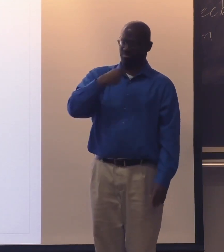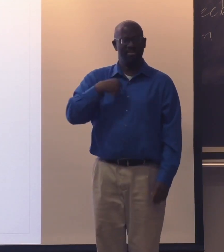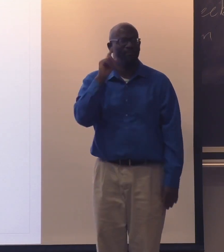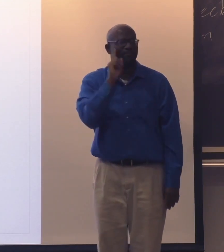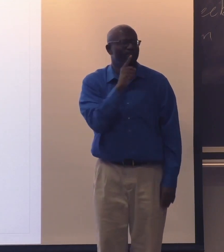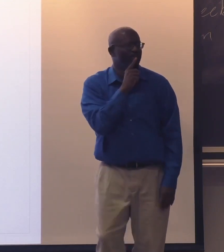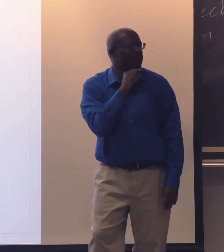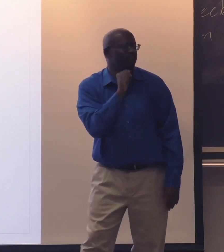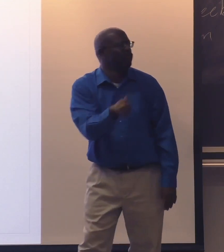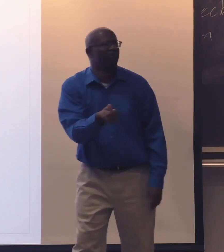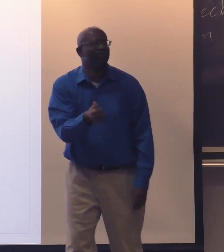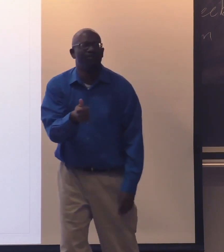you would never guess that I was deaf.